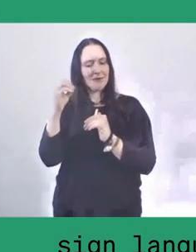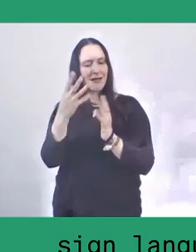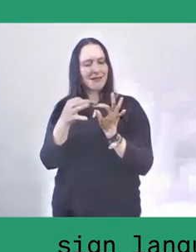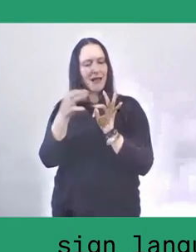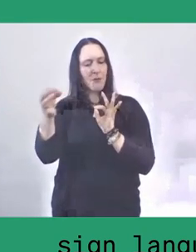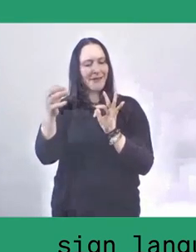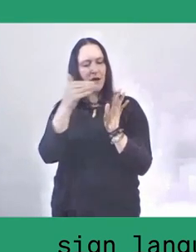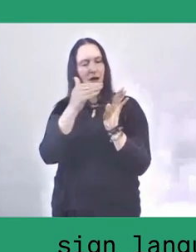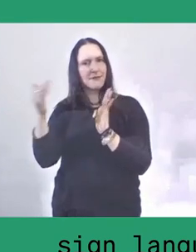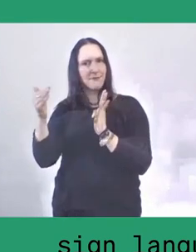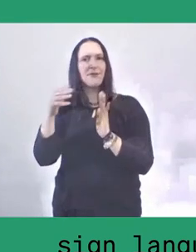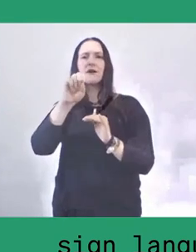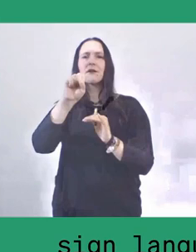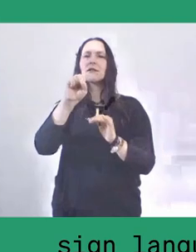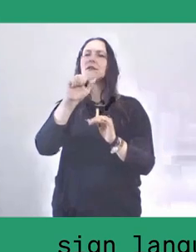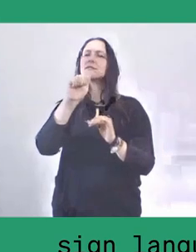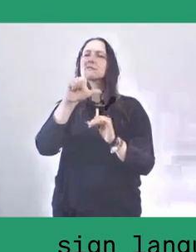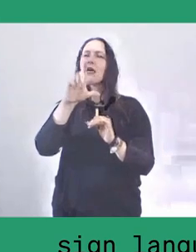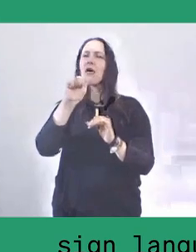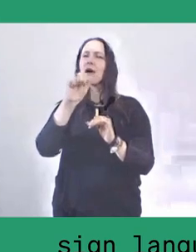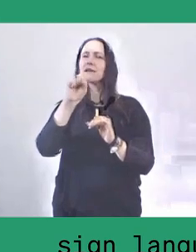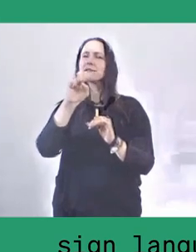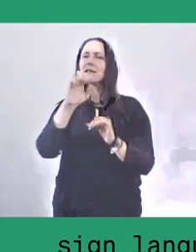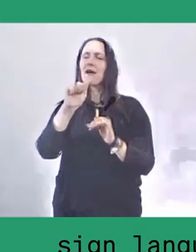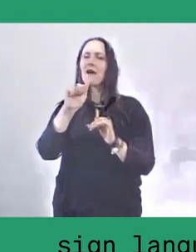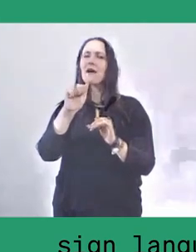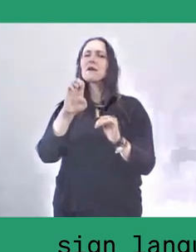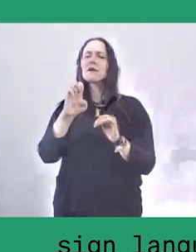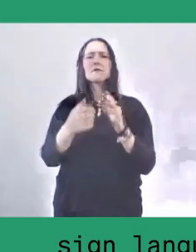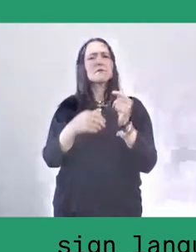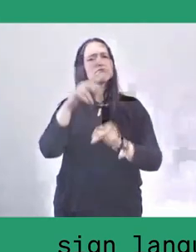have various types of plants cultivated on their soil,